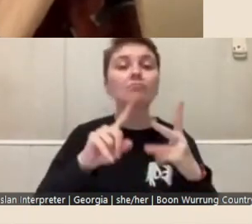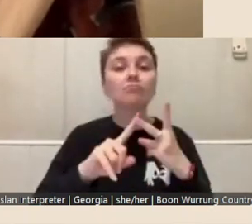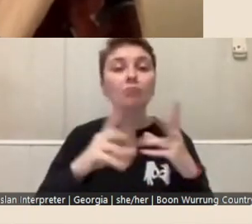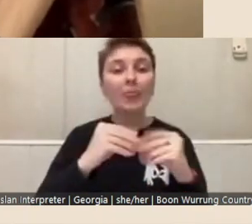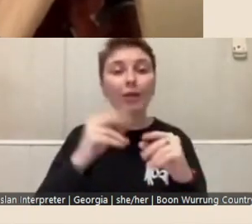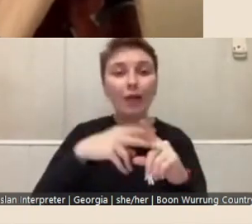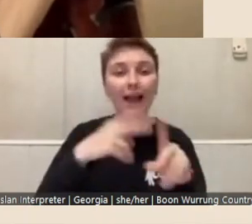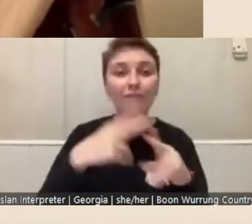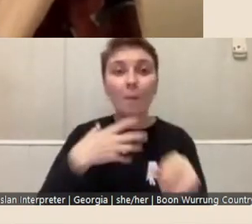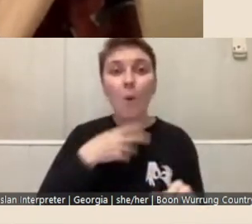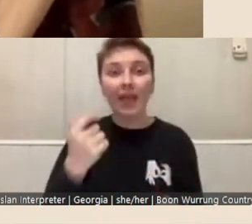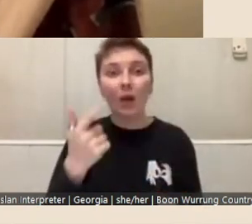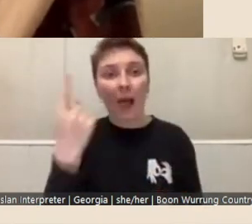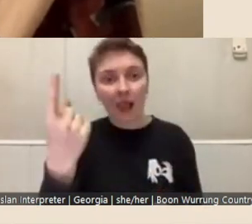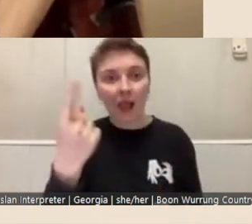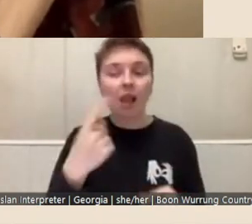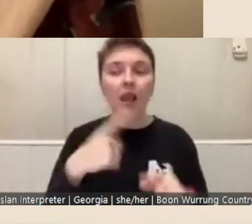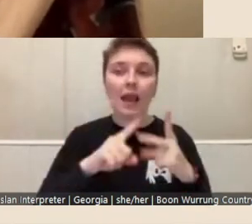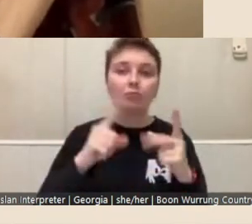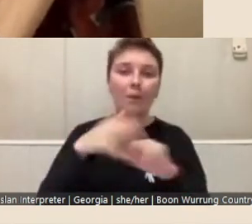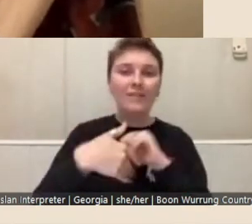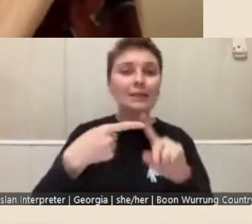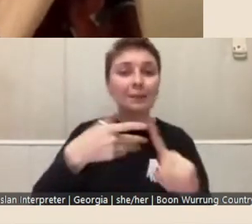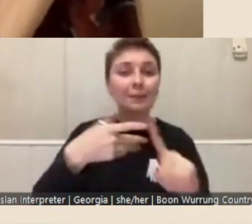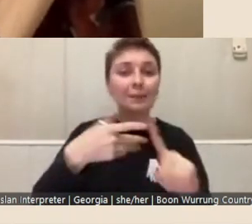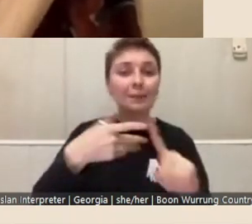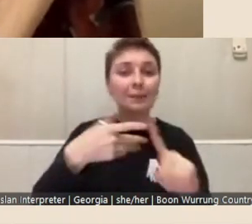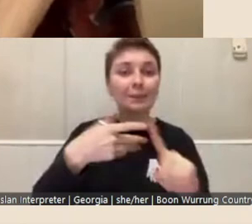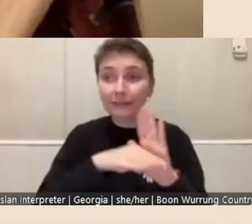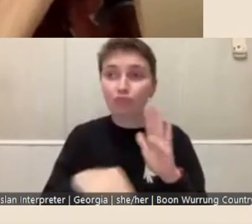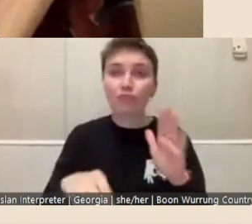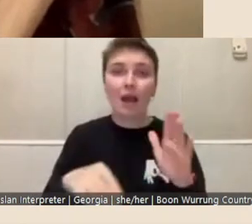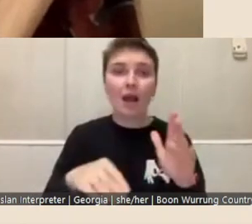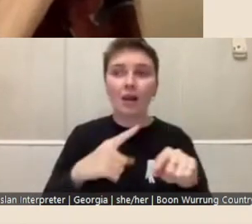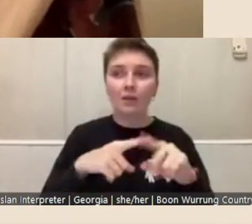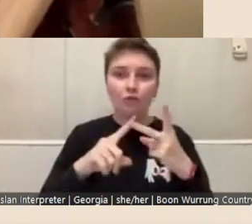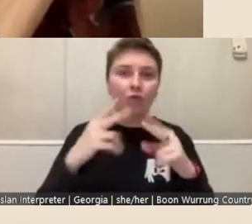and around the specific criteria that apply to different fellowships for you to take a look at.